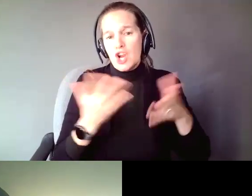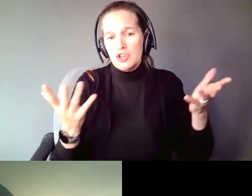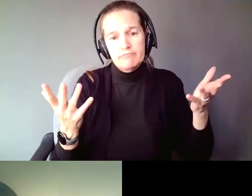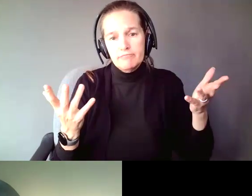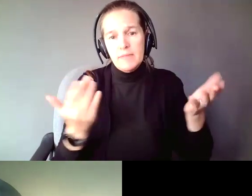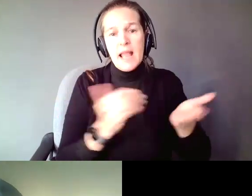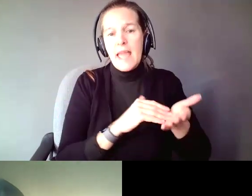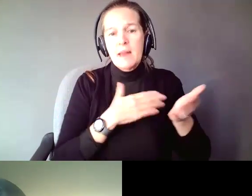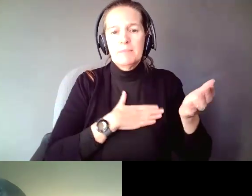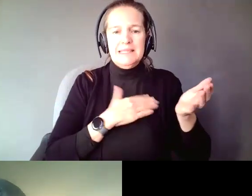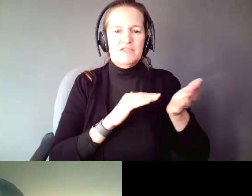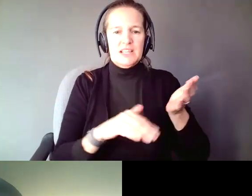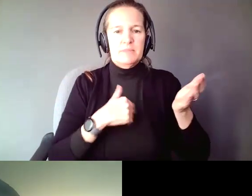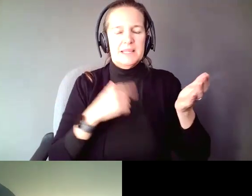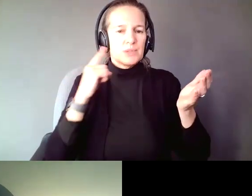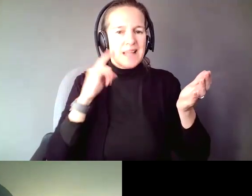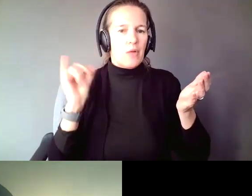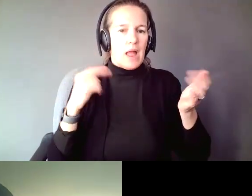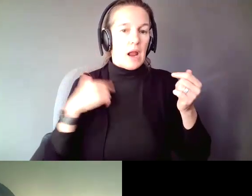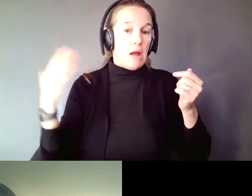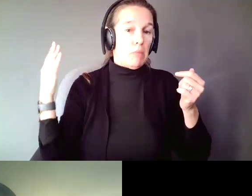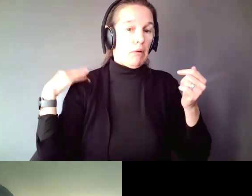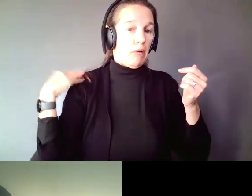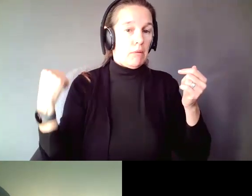please forgive me for sounding like I am patting myself on the back, but there is lots of good